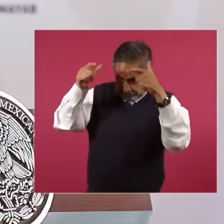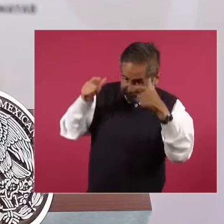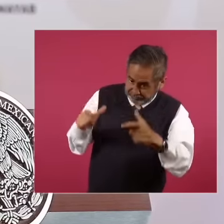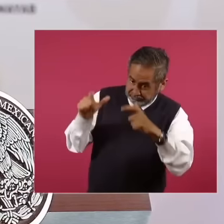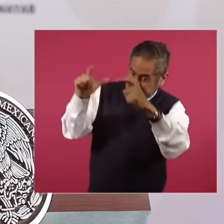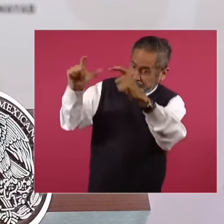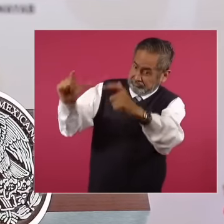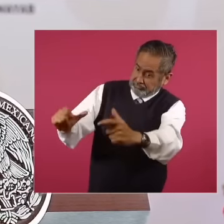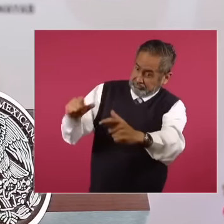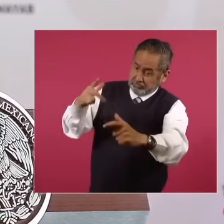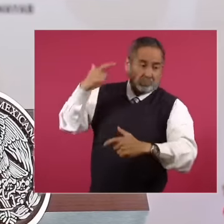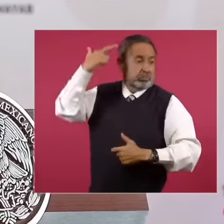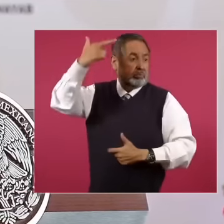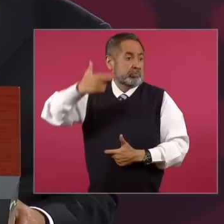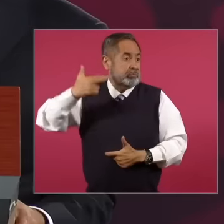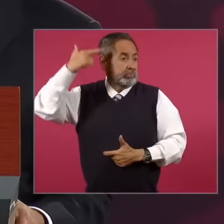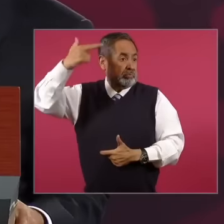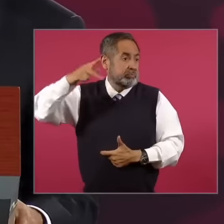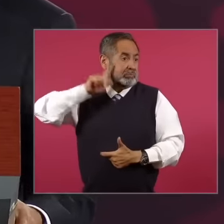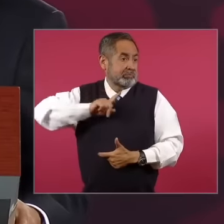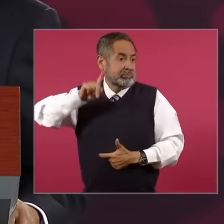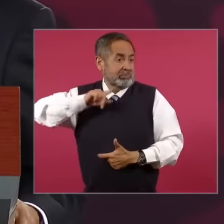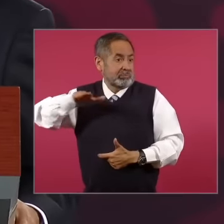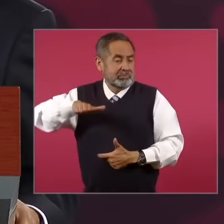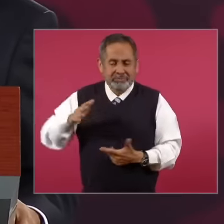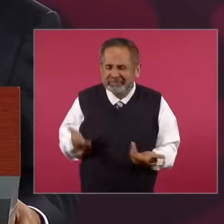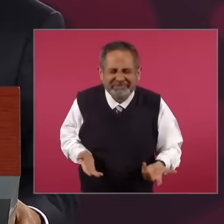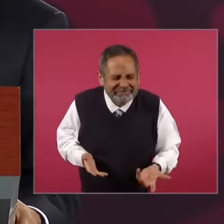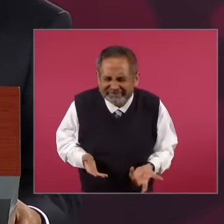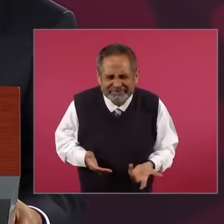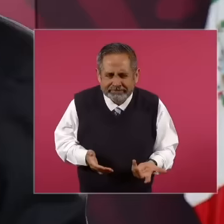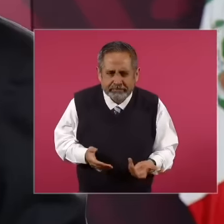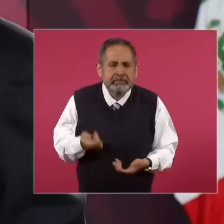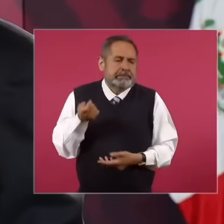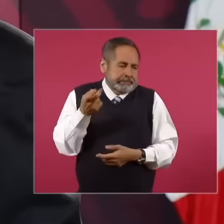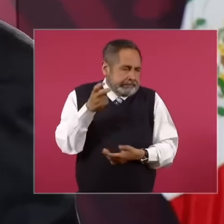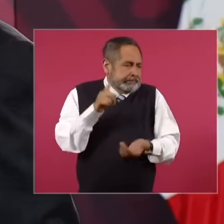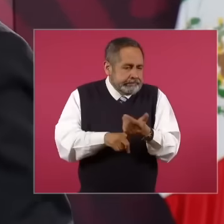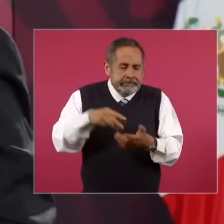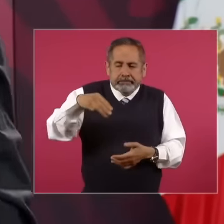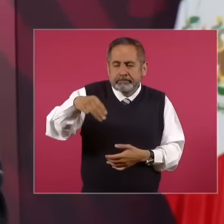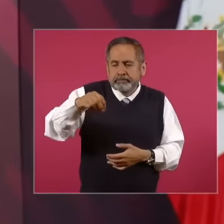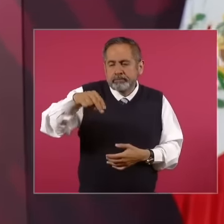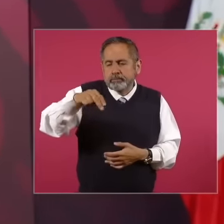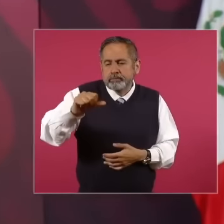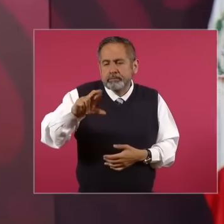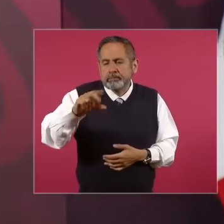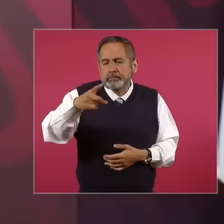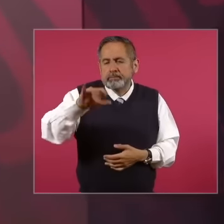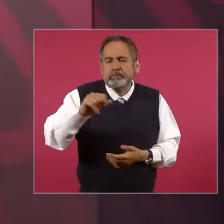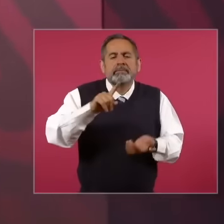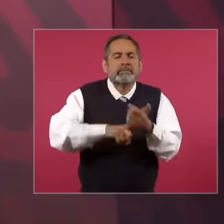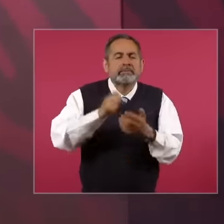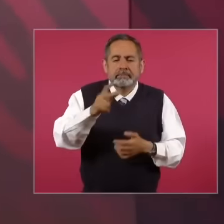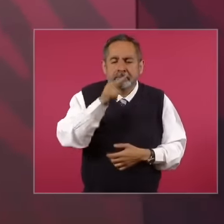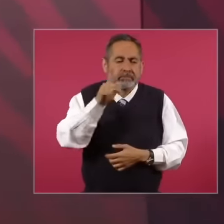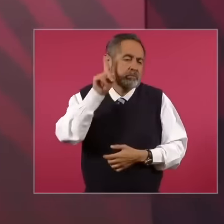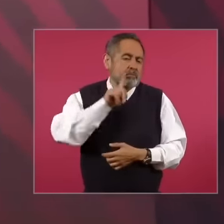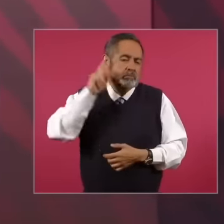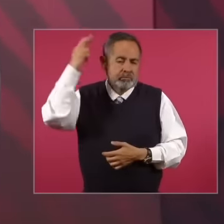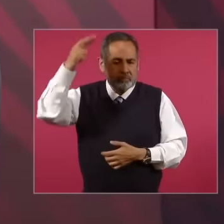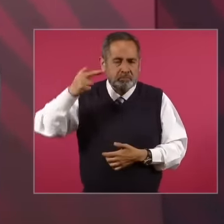queen. Because that is the monarchy, Queen